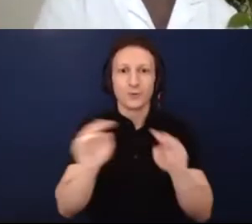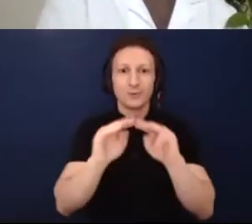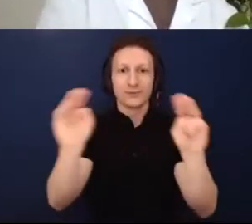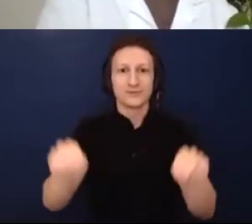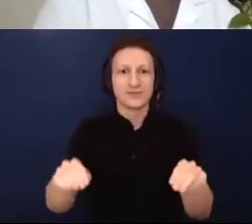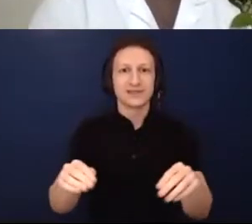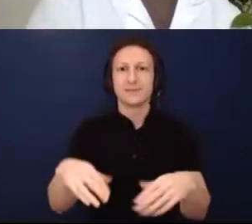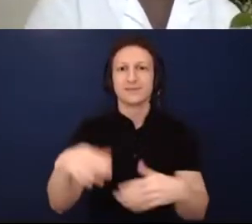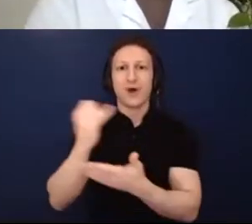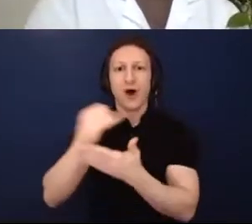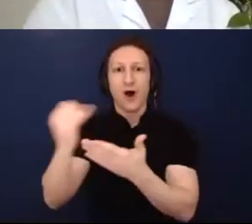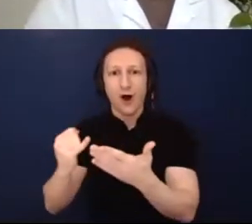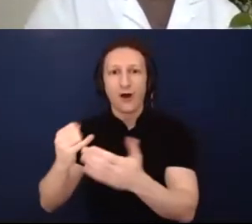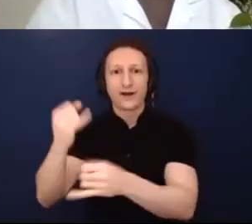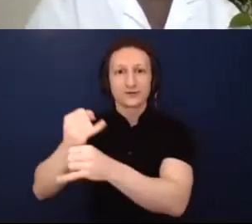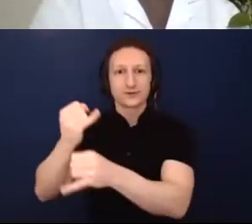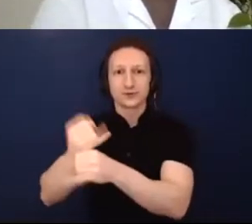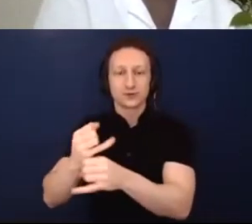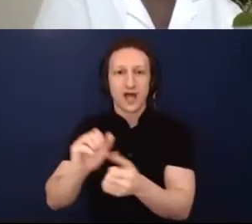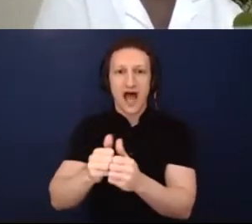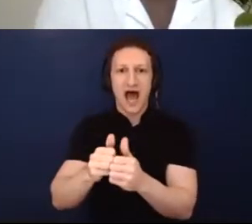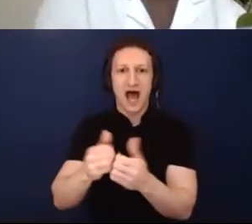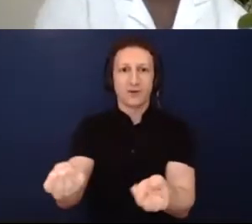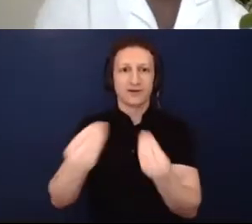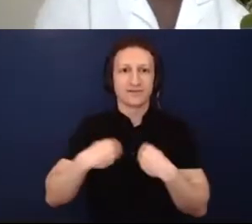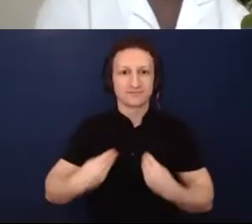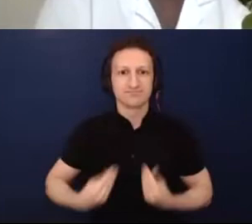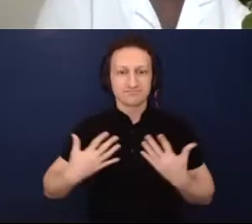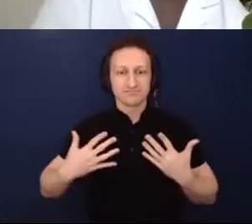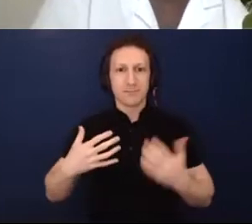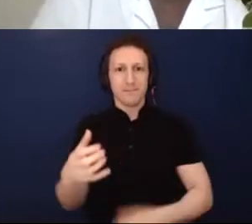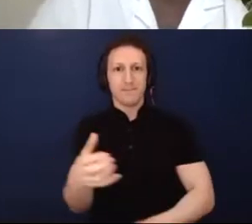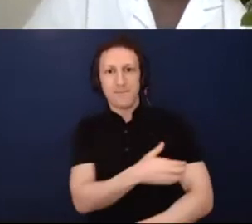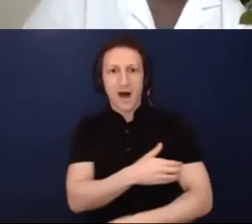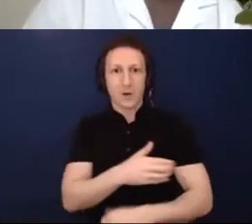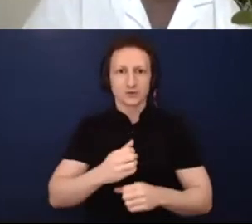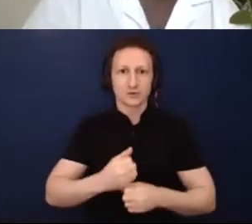artists, has been something I've been internalizing, how deadlines have really